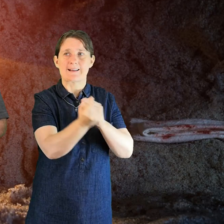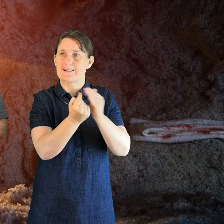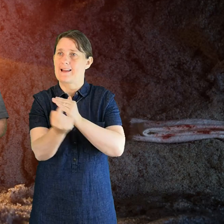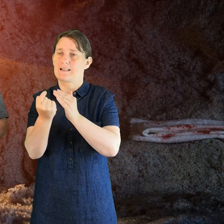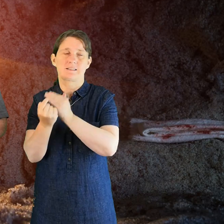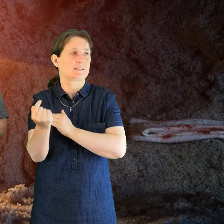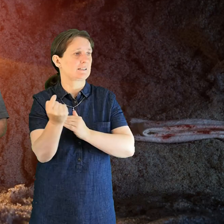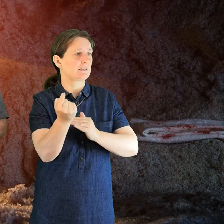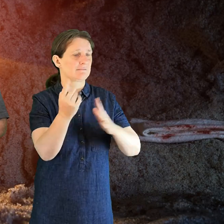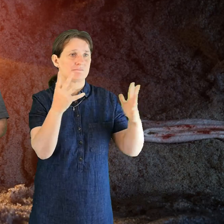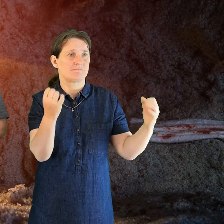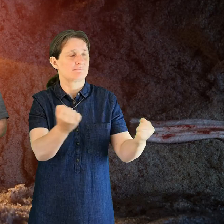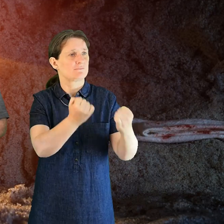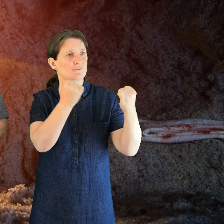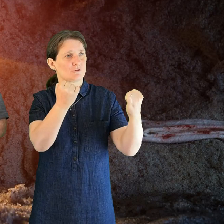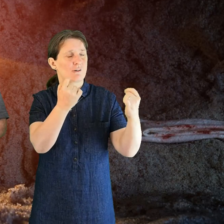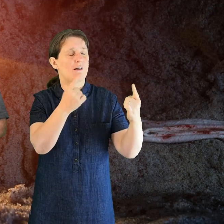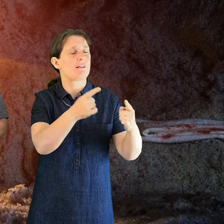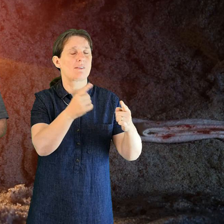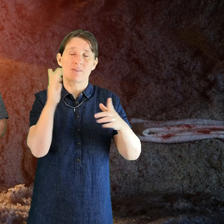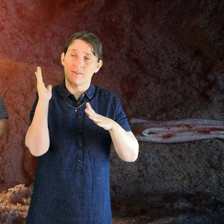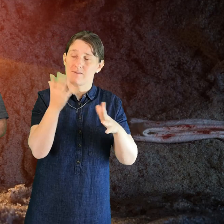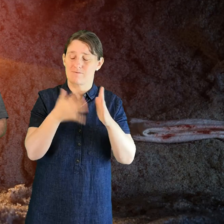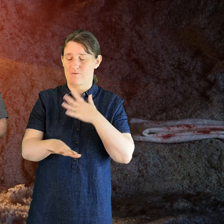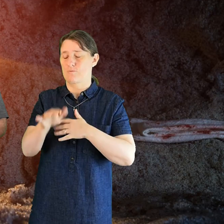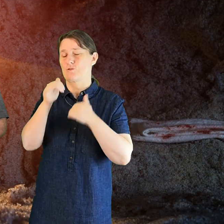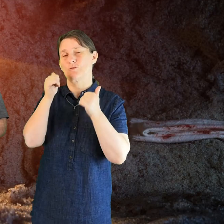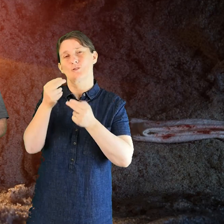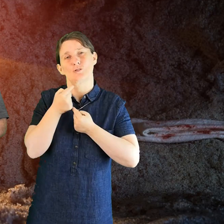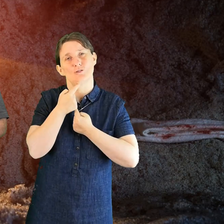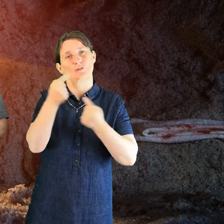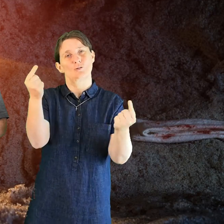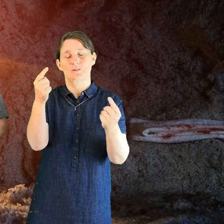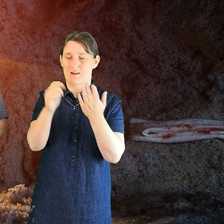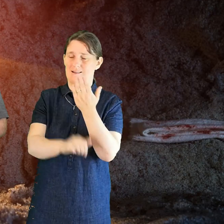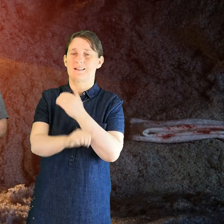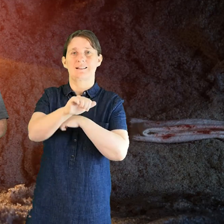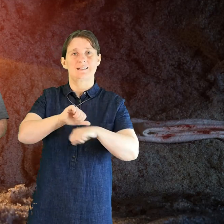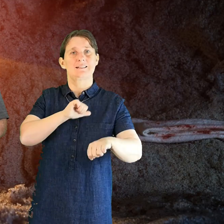in the good news of Easter We pray that God may grant us humility